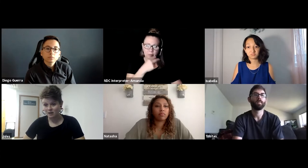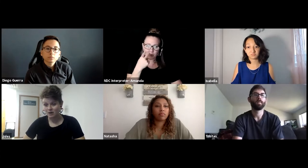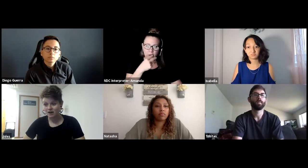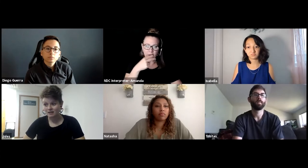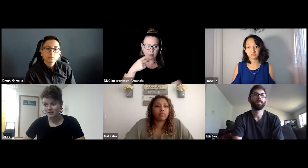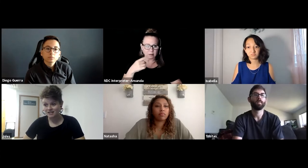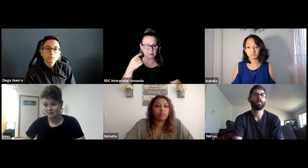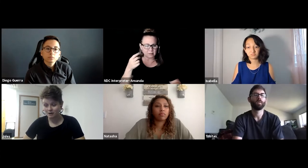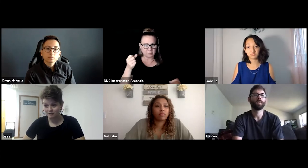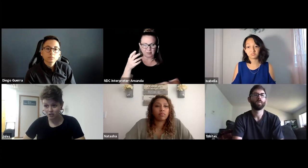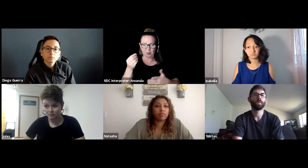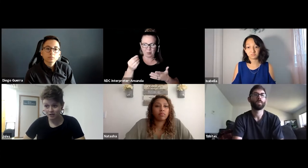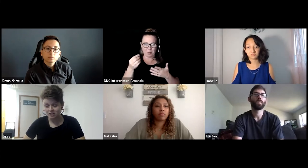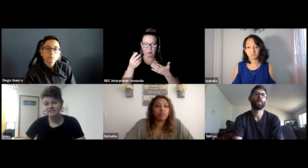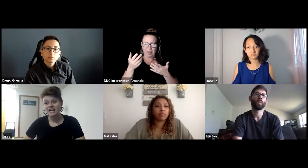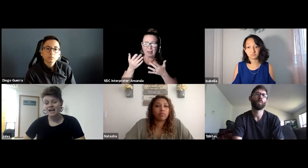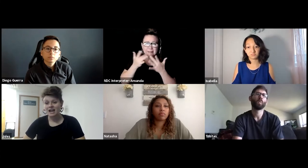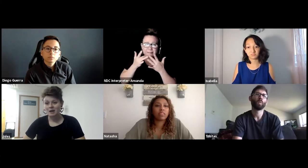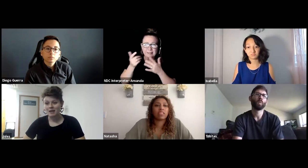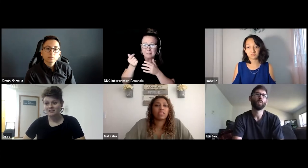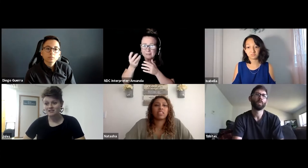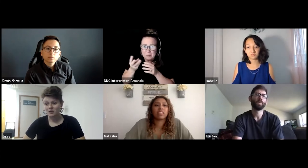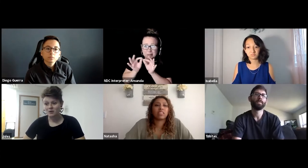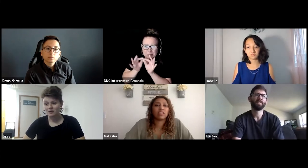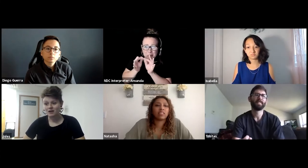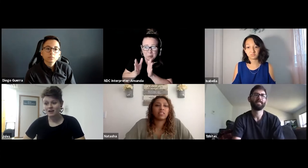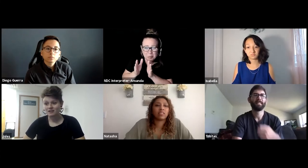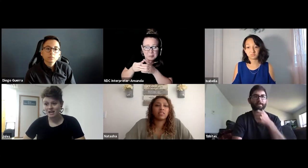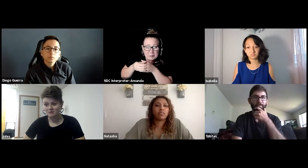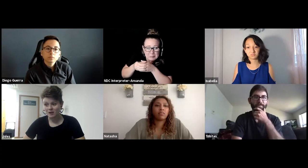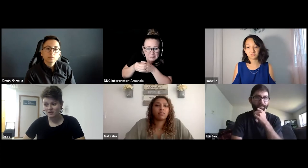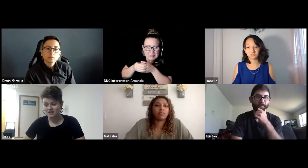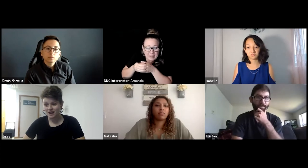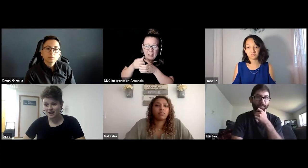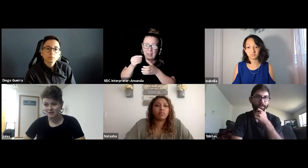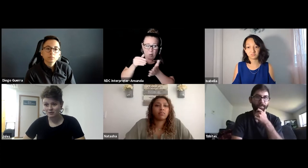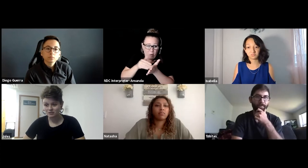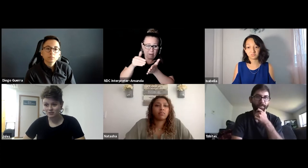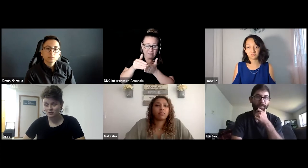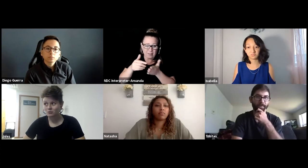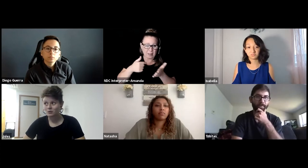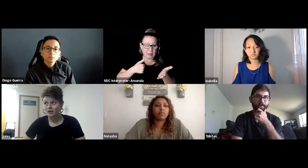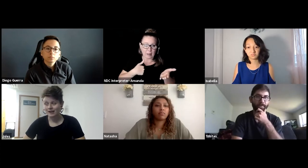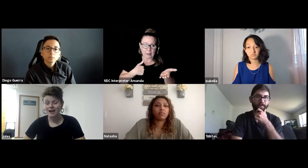were a limited number of interpreters so there were a lot of times I was not able to -- I had a